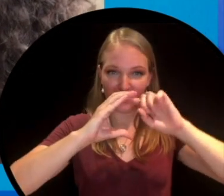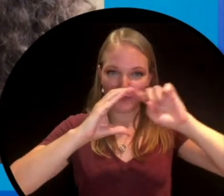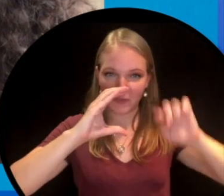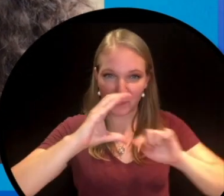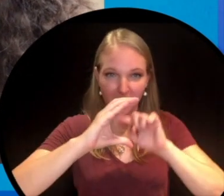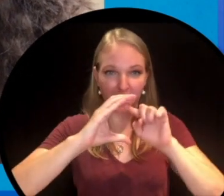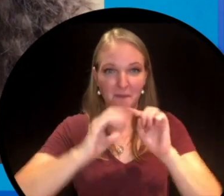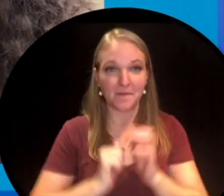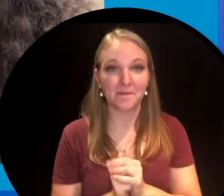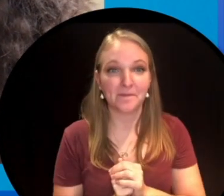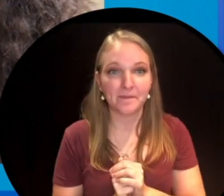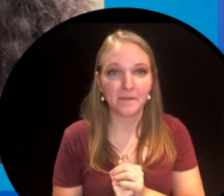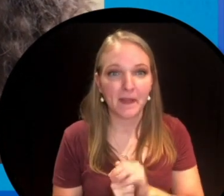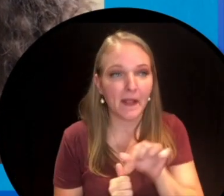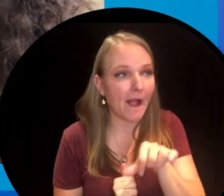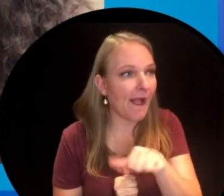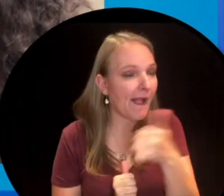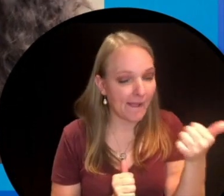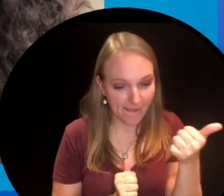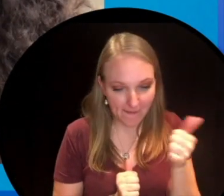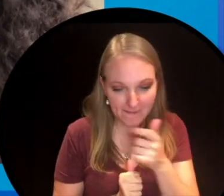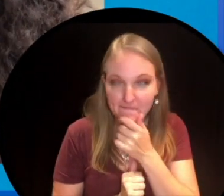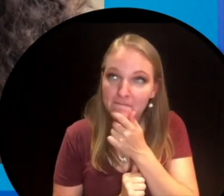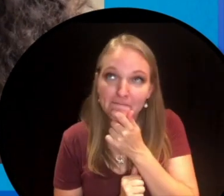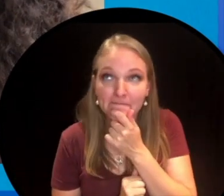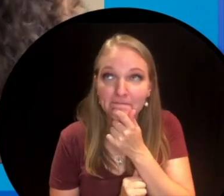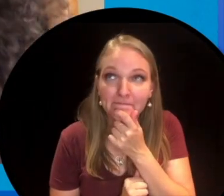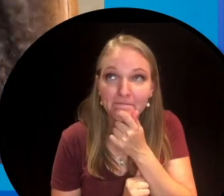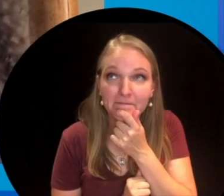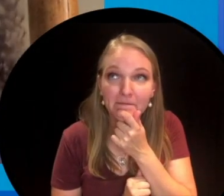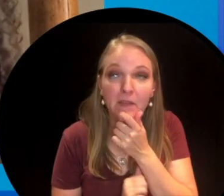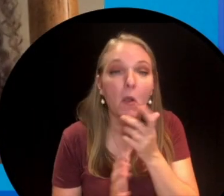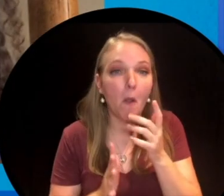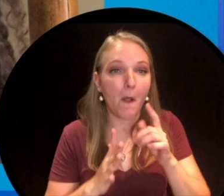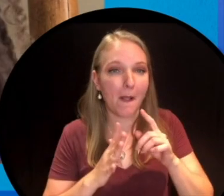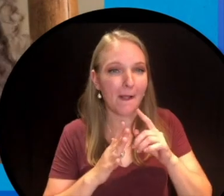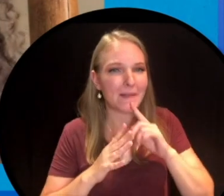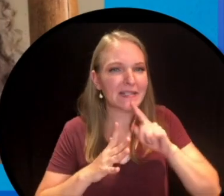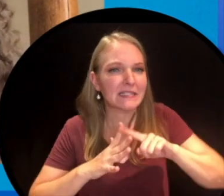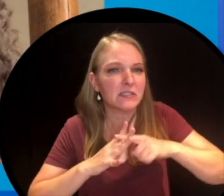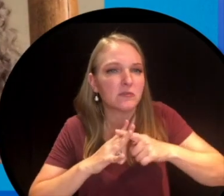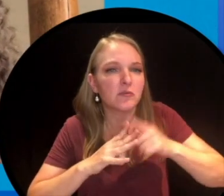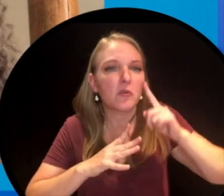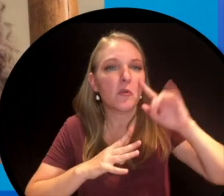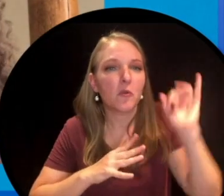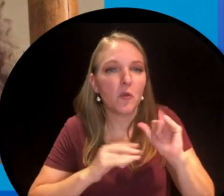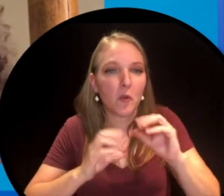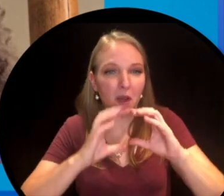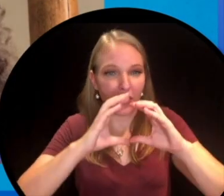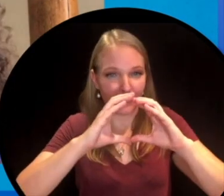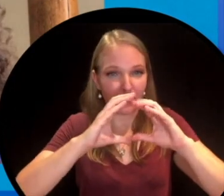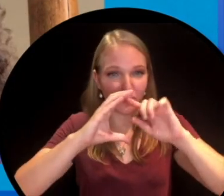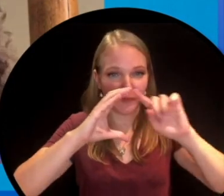And you can also find circles in the shape or at least the beginning of a circle